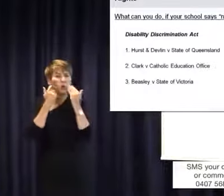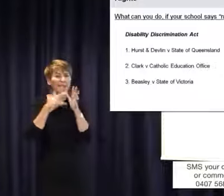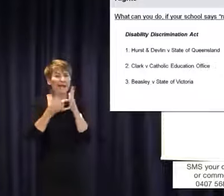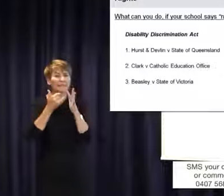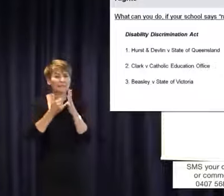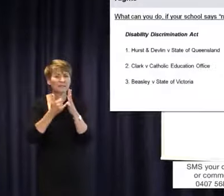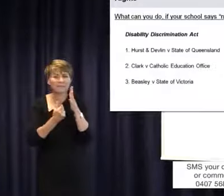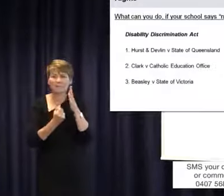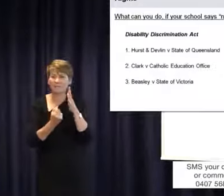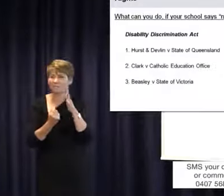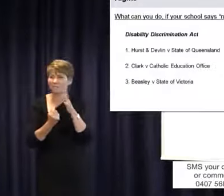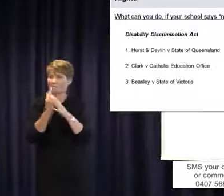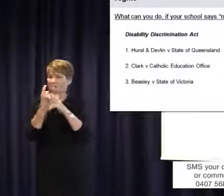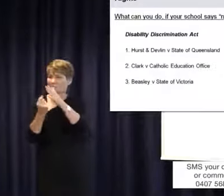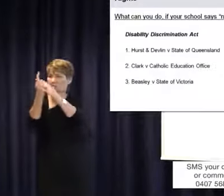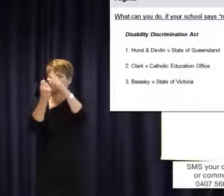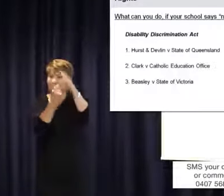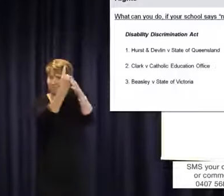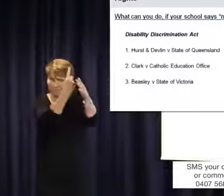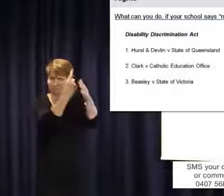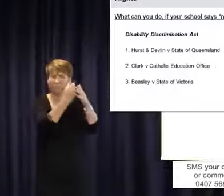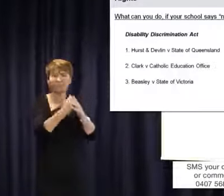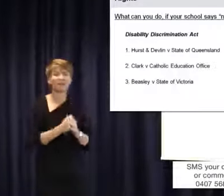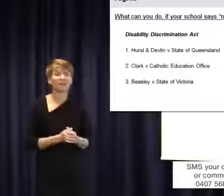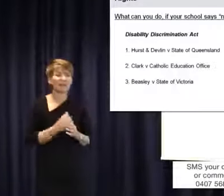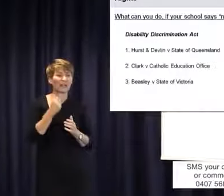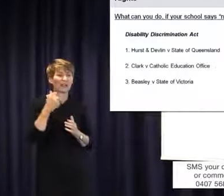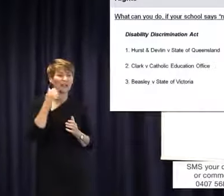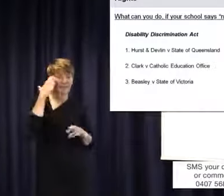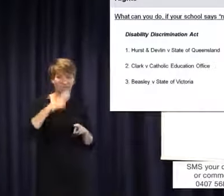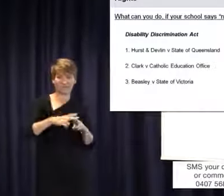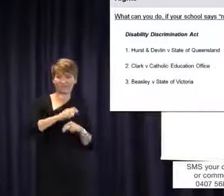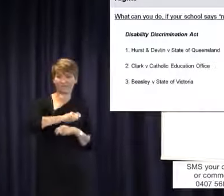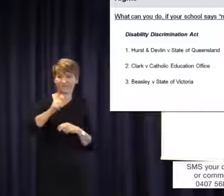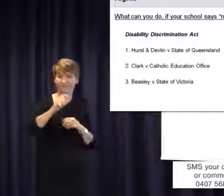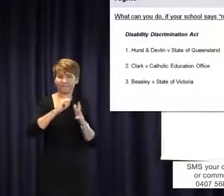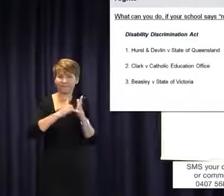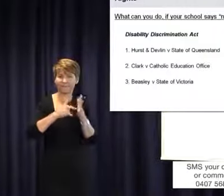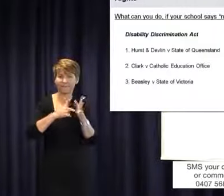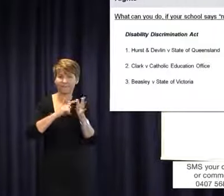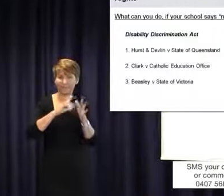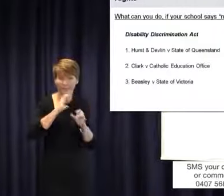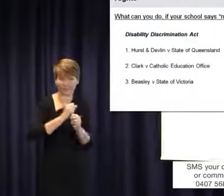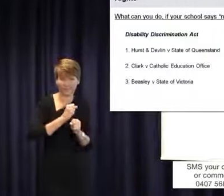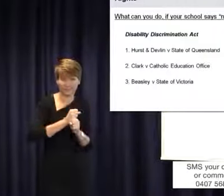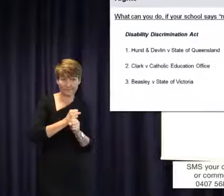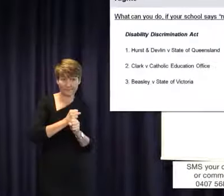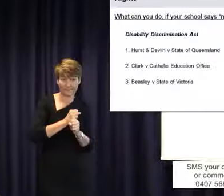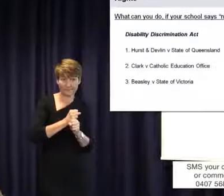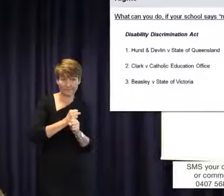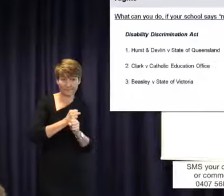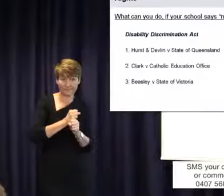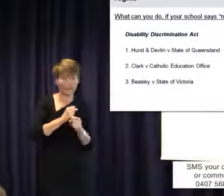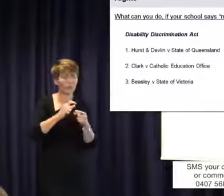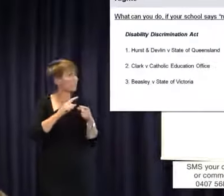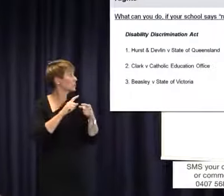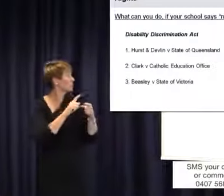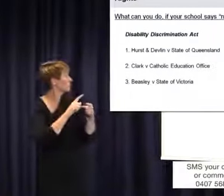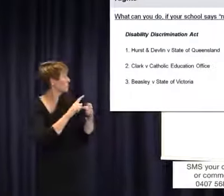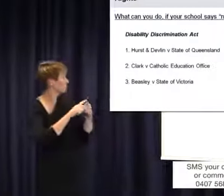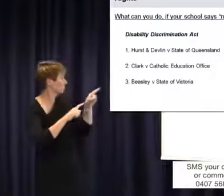where parents have sued state government. Two were Hurst and Devlin, which I was involved